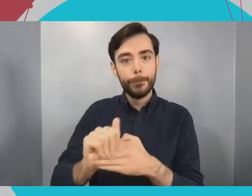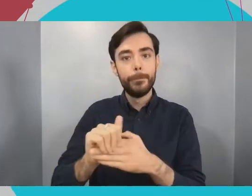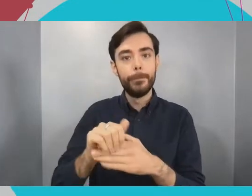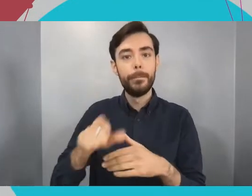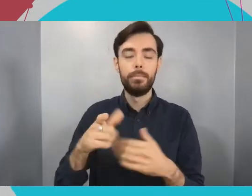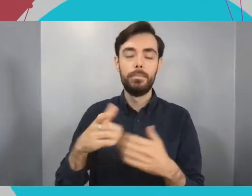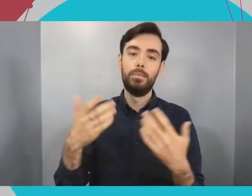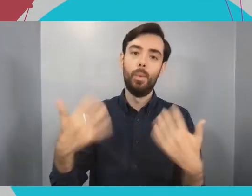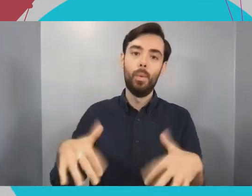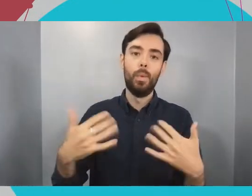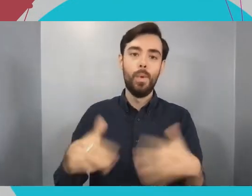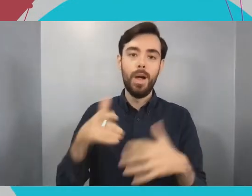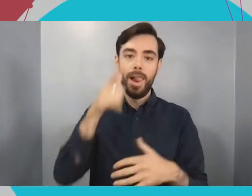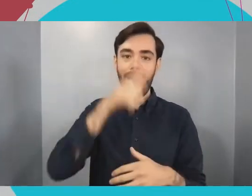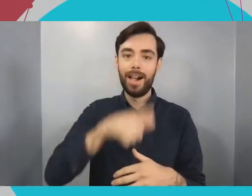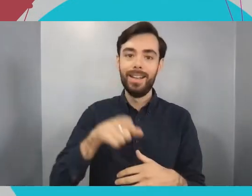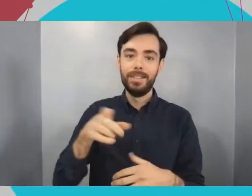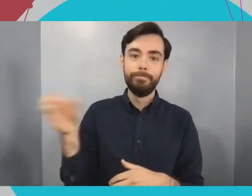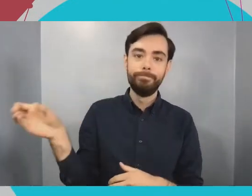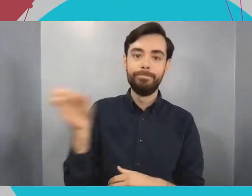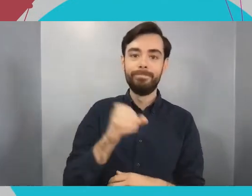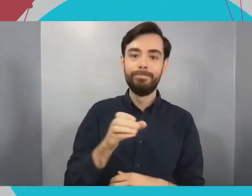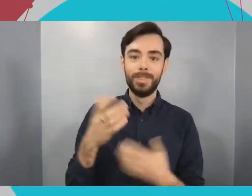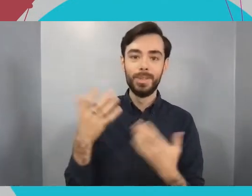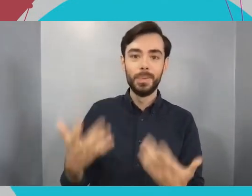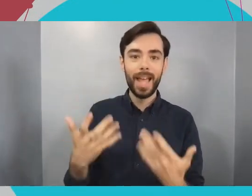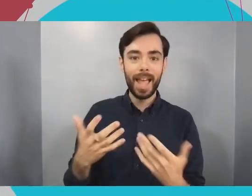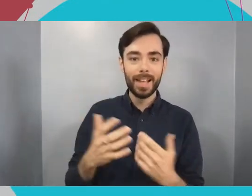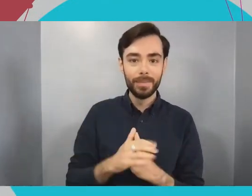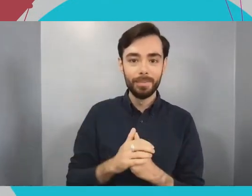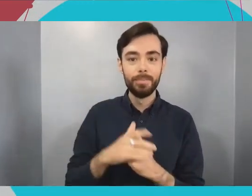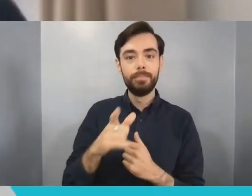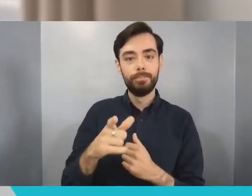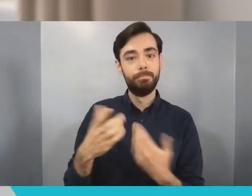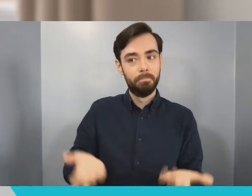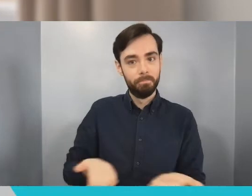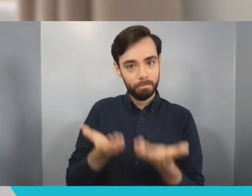address you, our Engineering graduates.